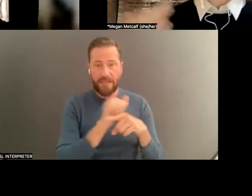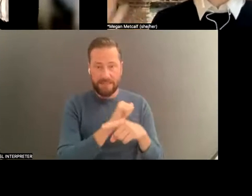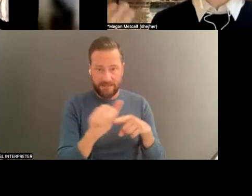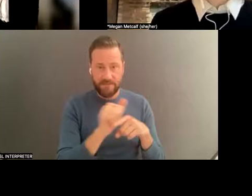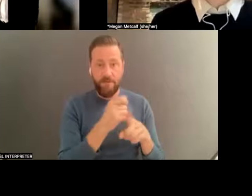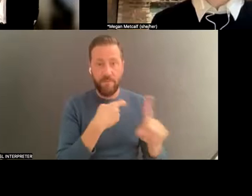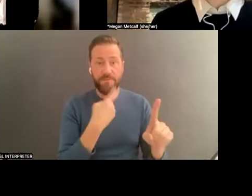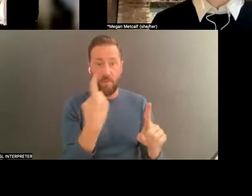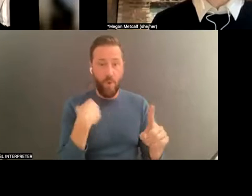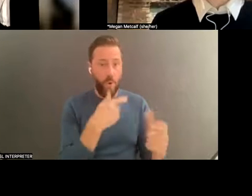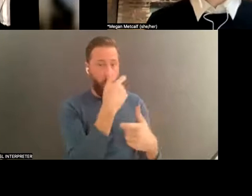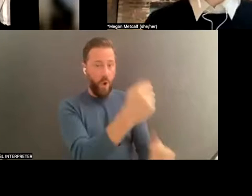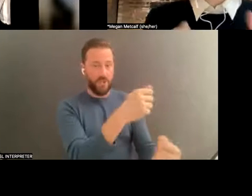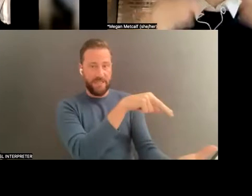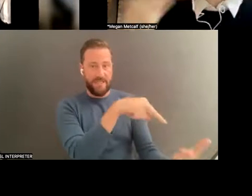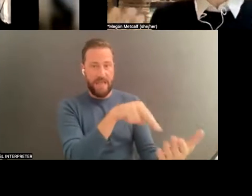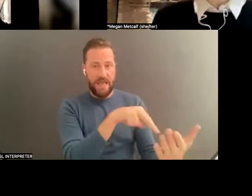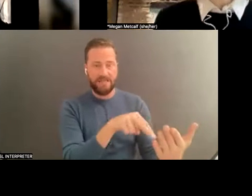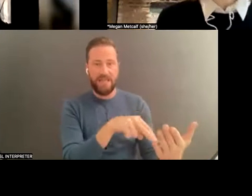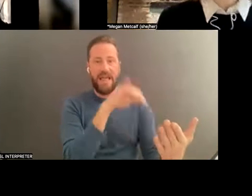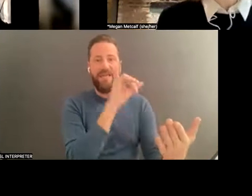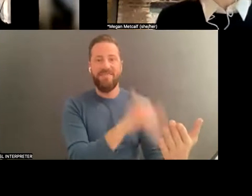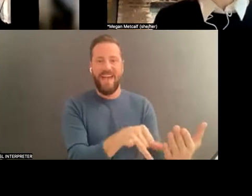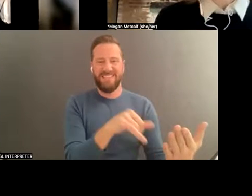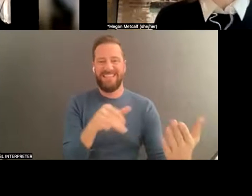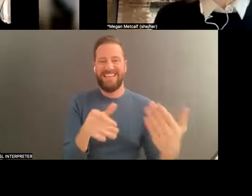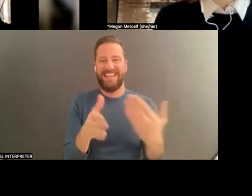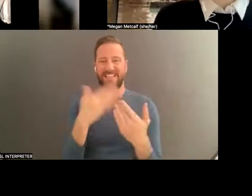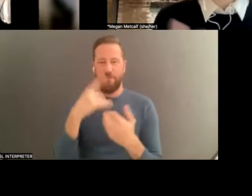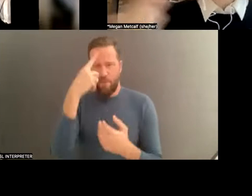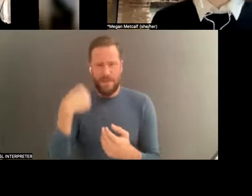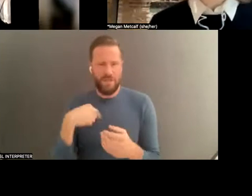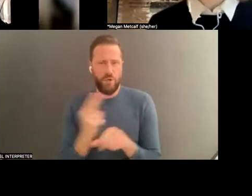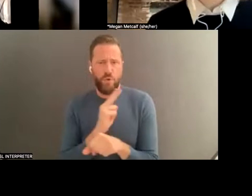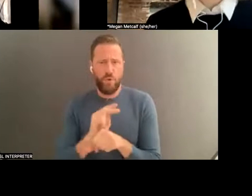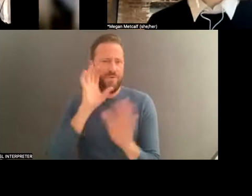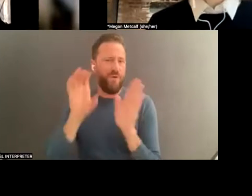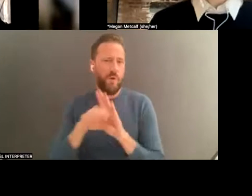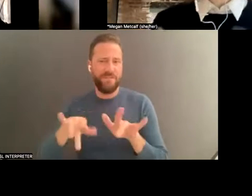through a fem ra and so on. Is a little bit easier for me as